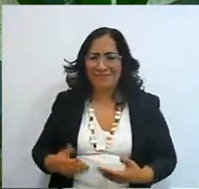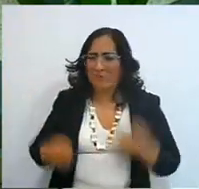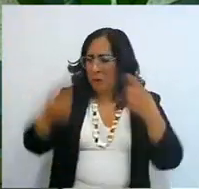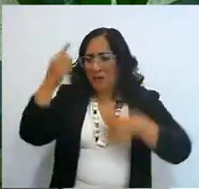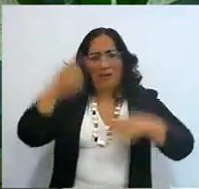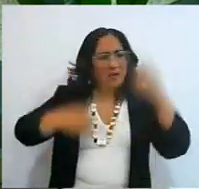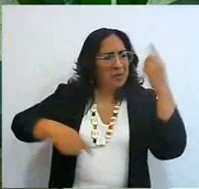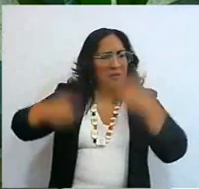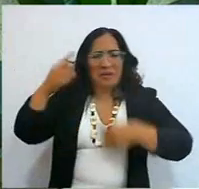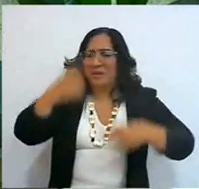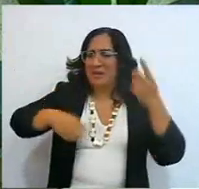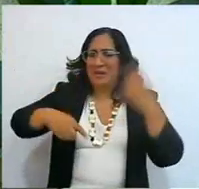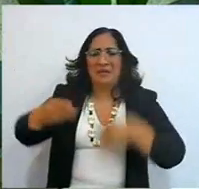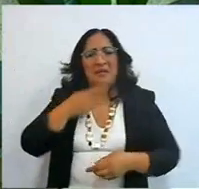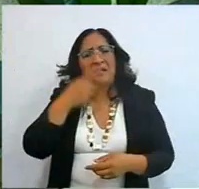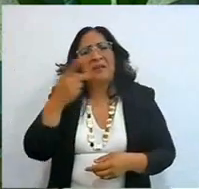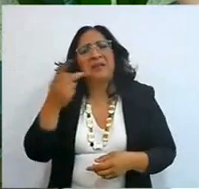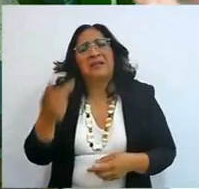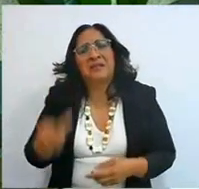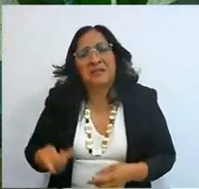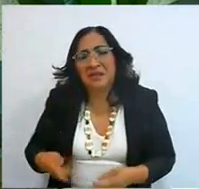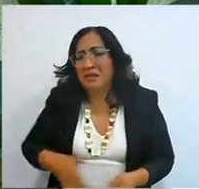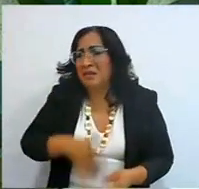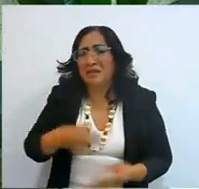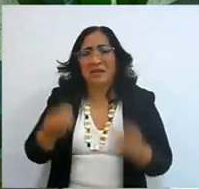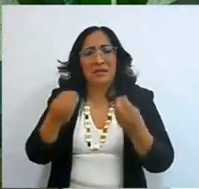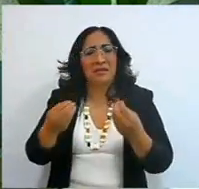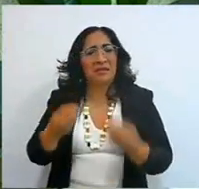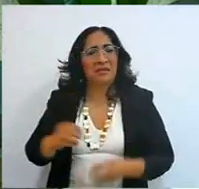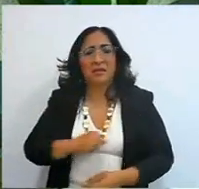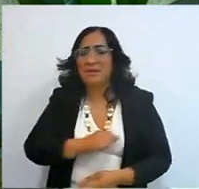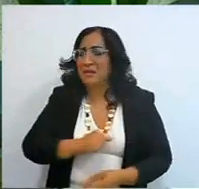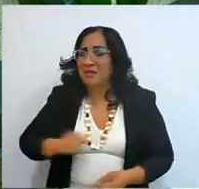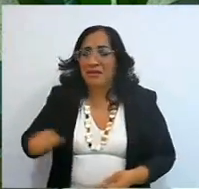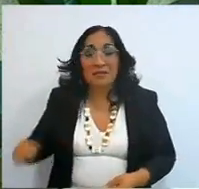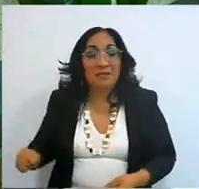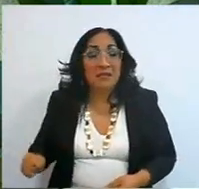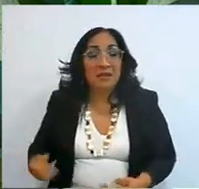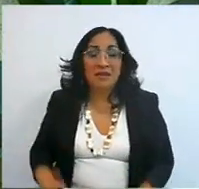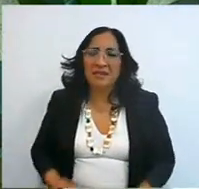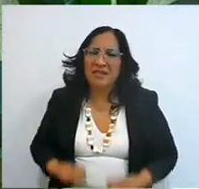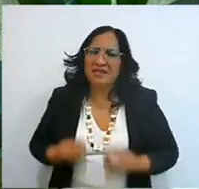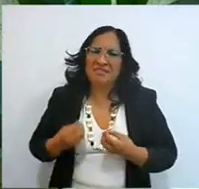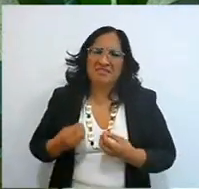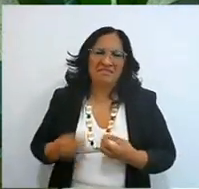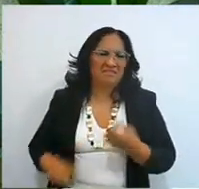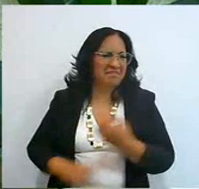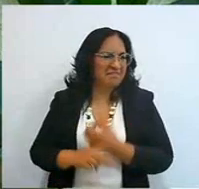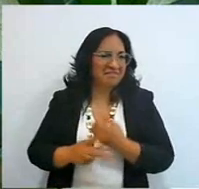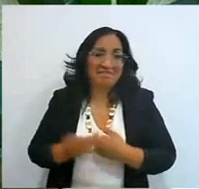a heart attack, a person no no no, that is, my life was in chaos, it had fallen apart, and that,